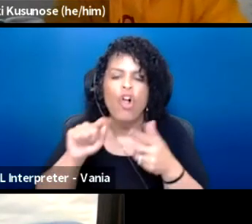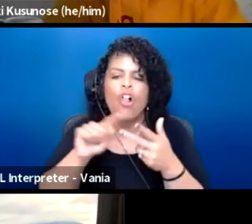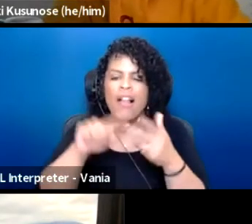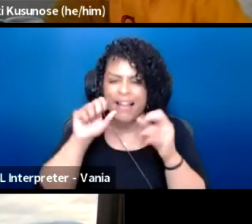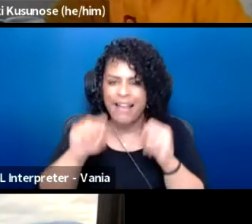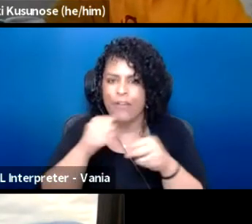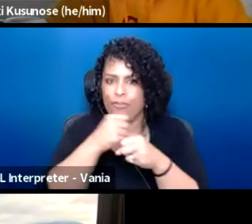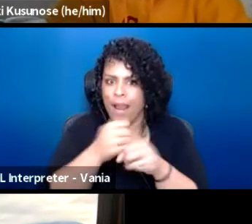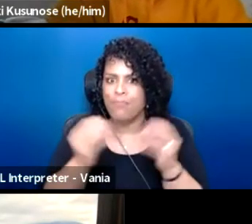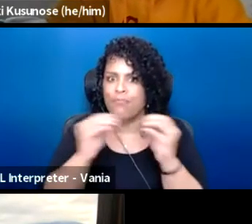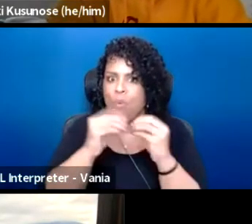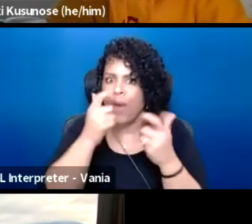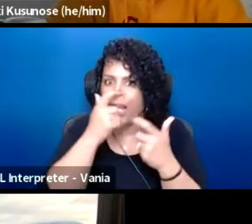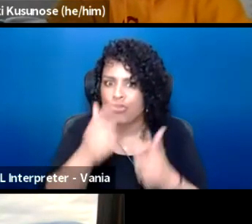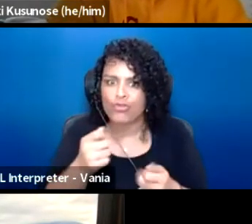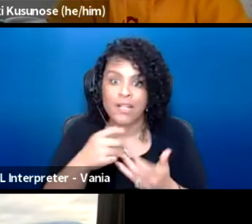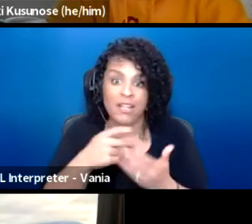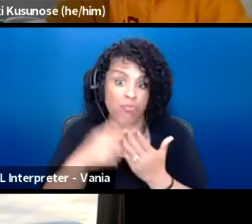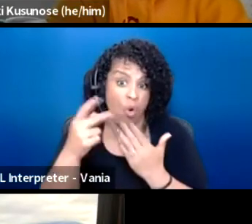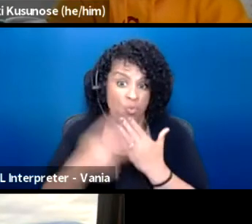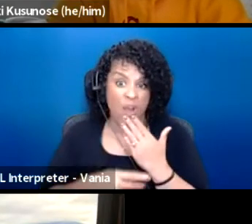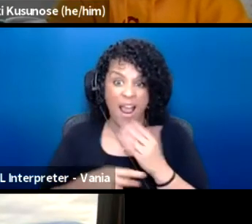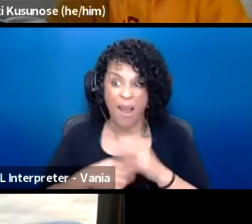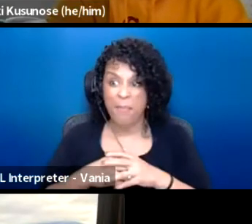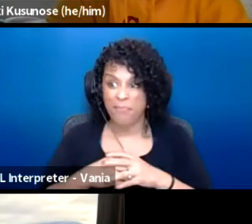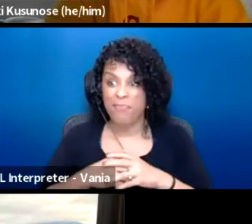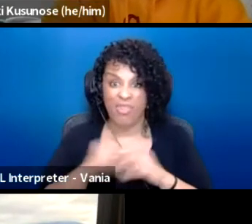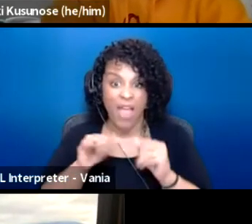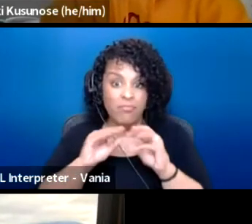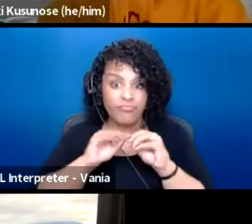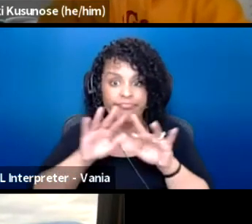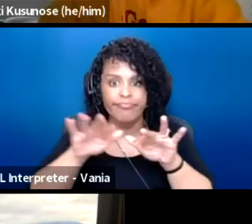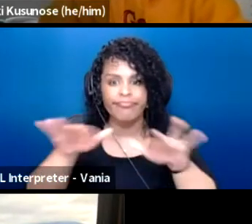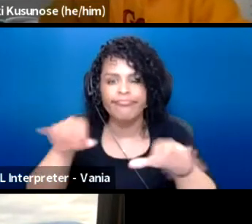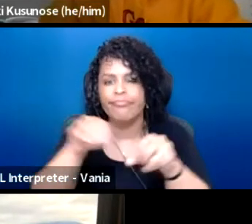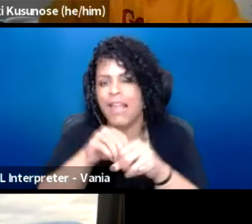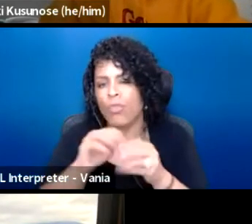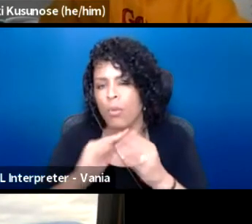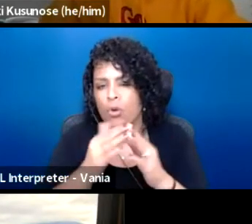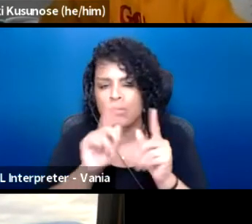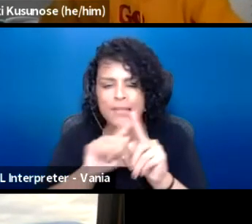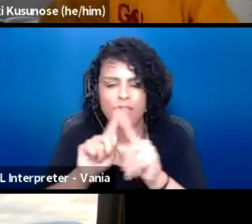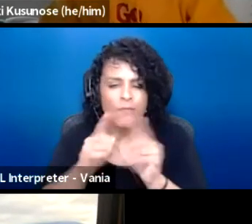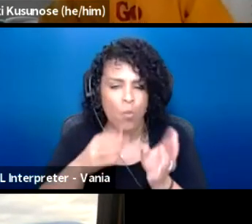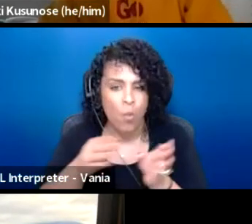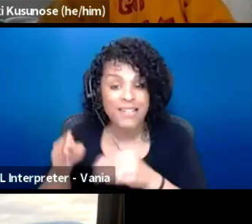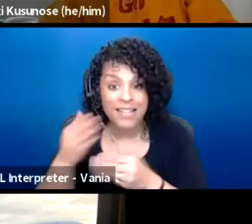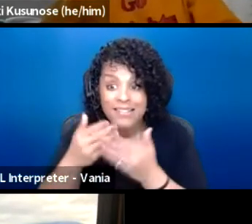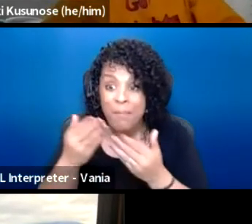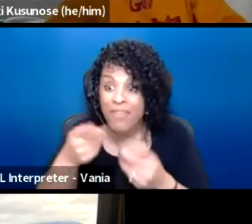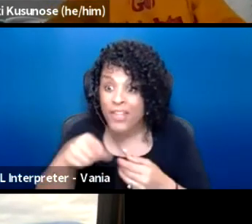interesting programs that go out into the community in a lot of different ways. So there, some of the things that you were talking before